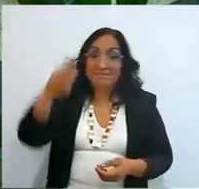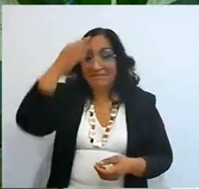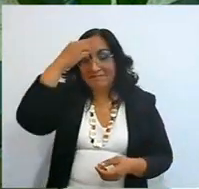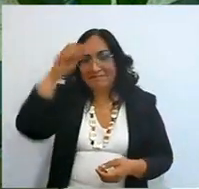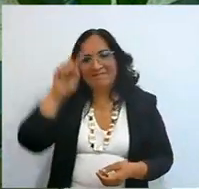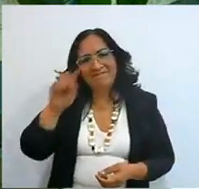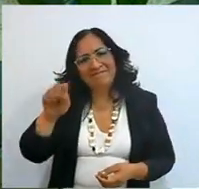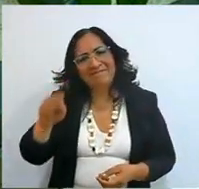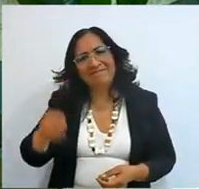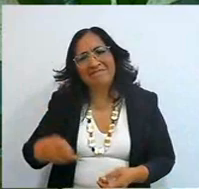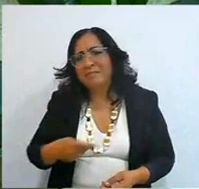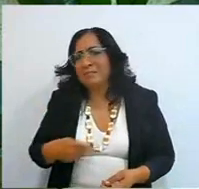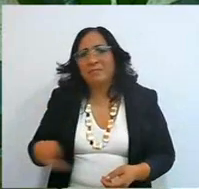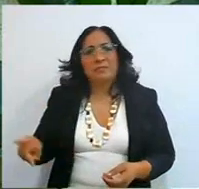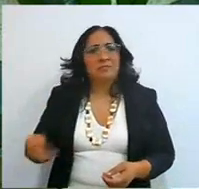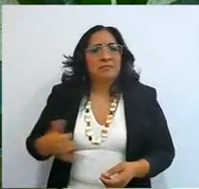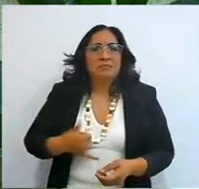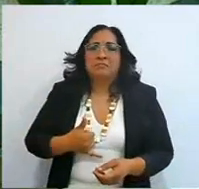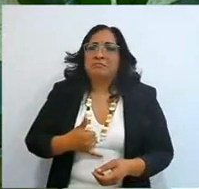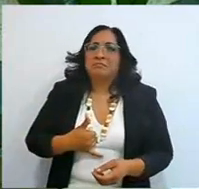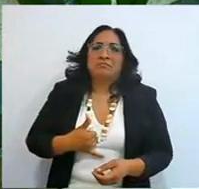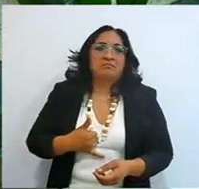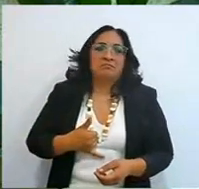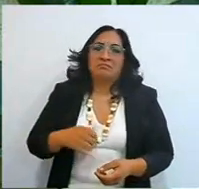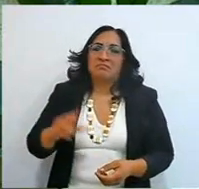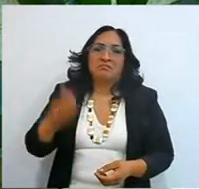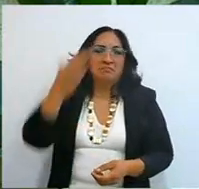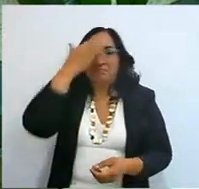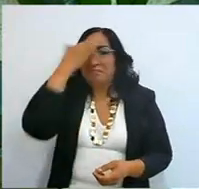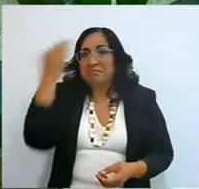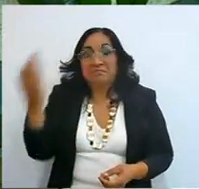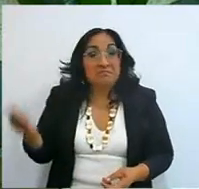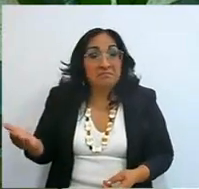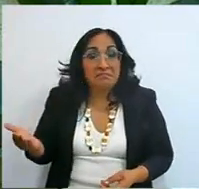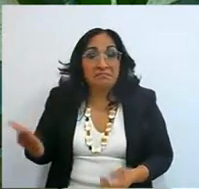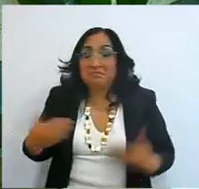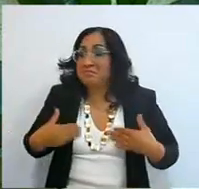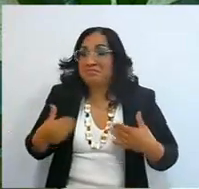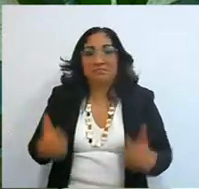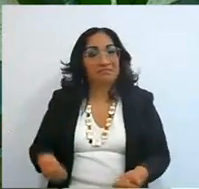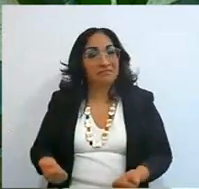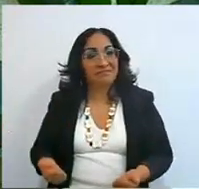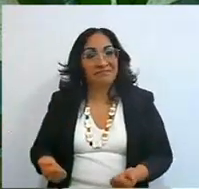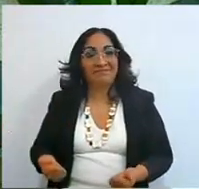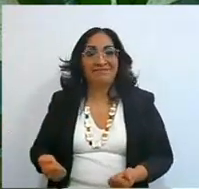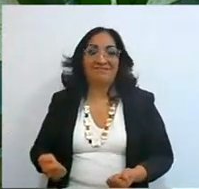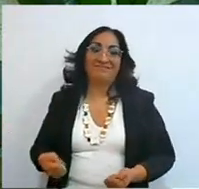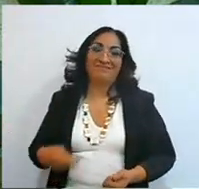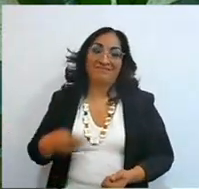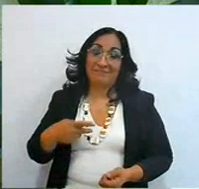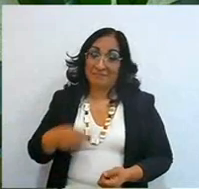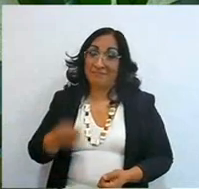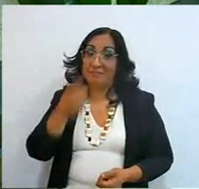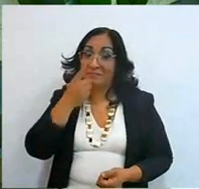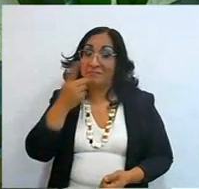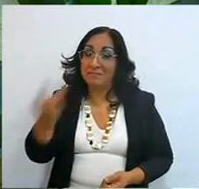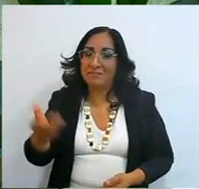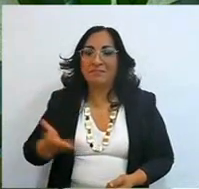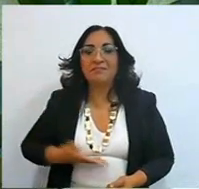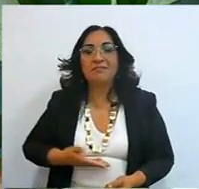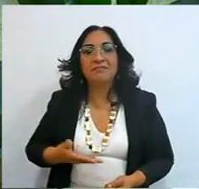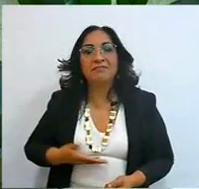and me, but, well, what about me, and him, well, you have to learn from here, son, and really,